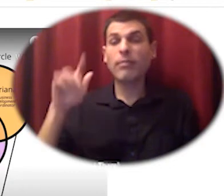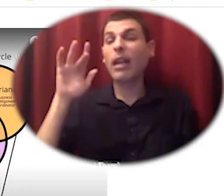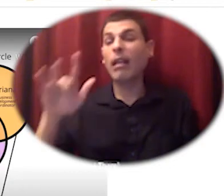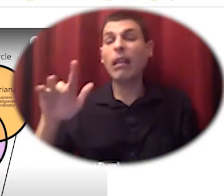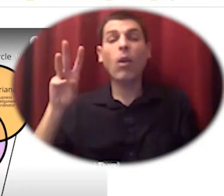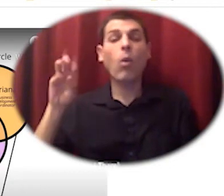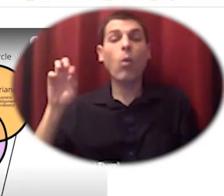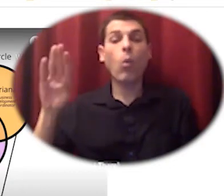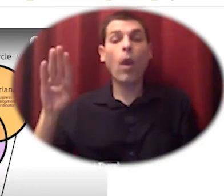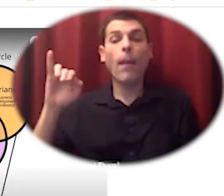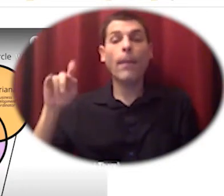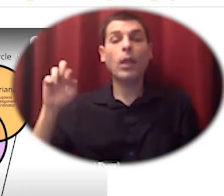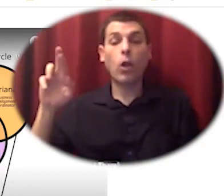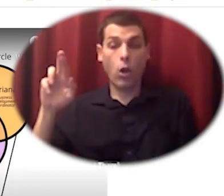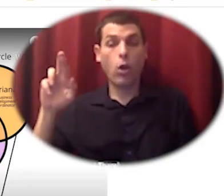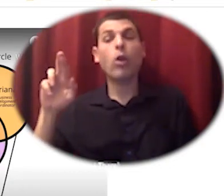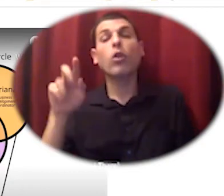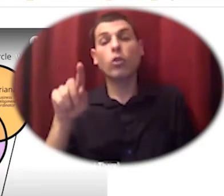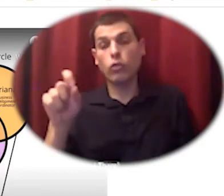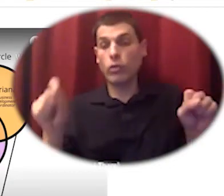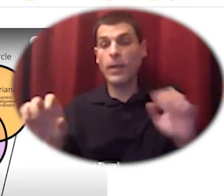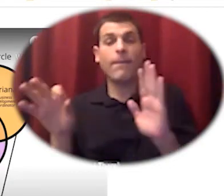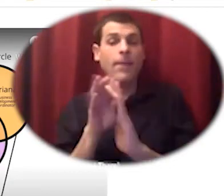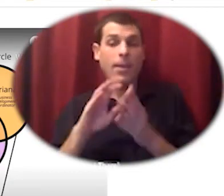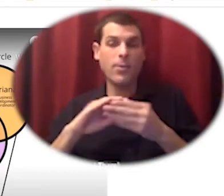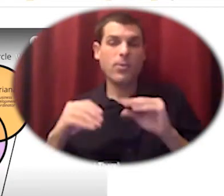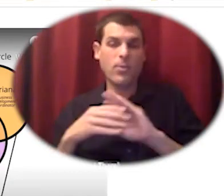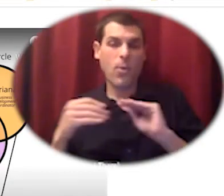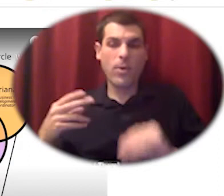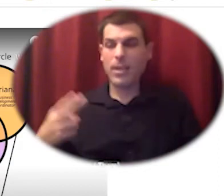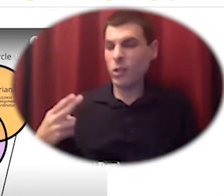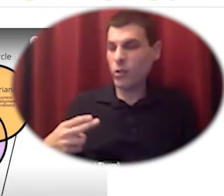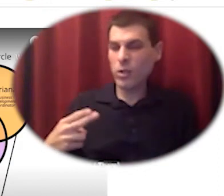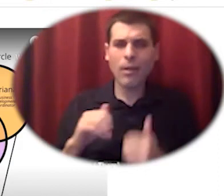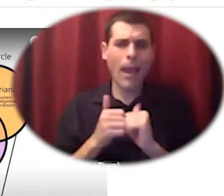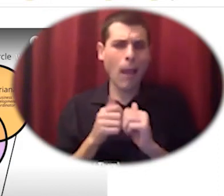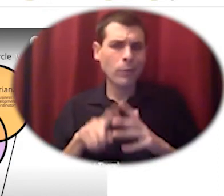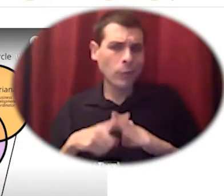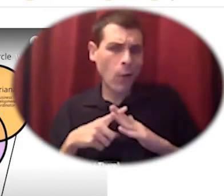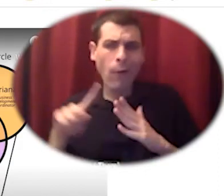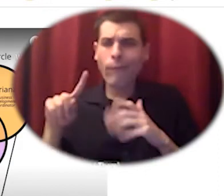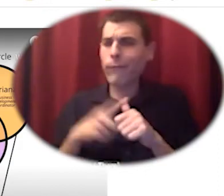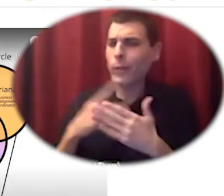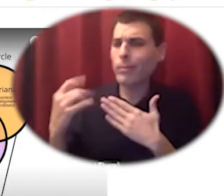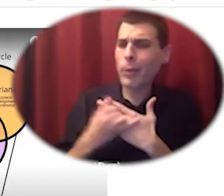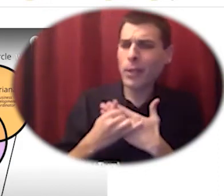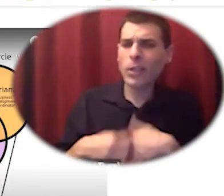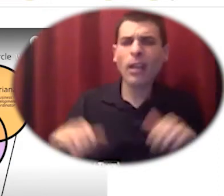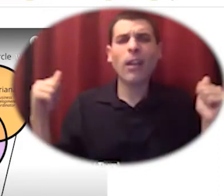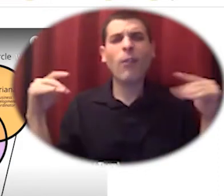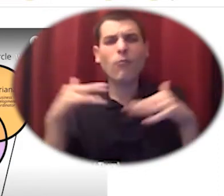you'll hear the story of how they began their first project after the convergence was for